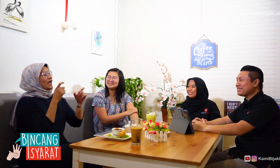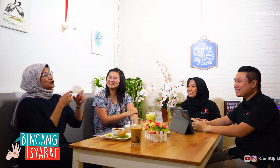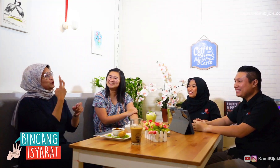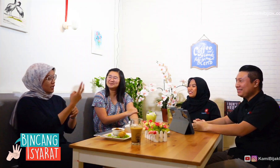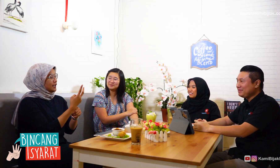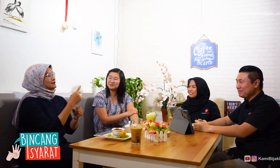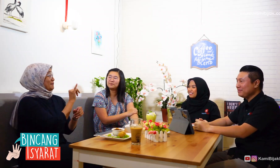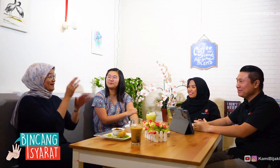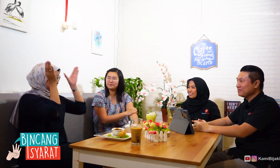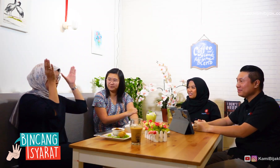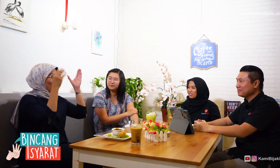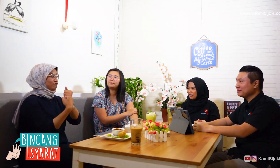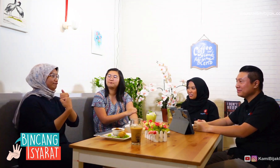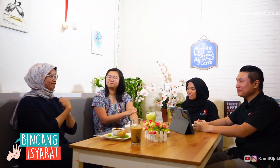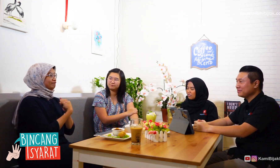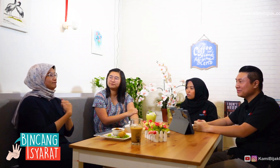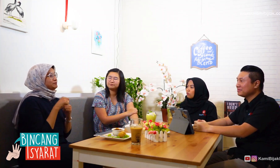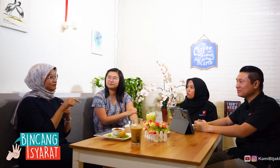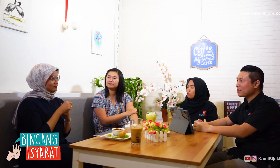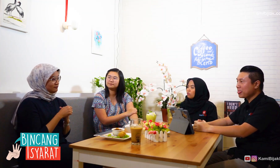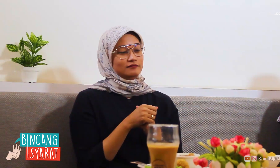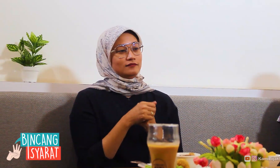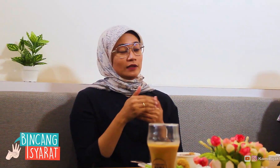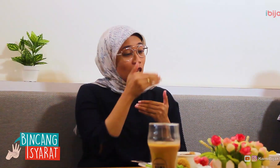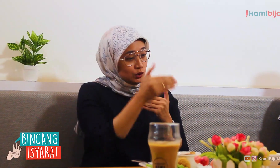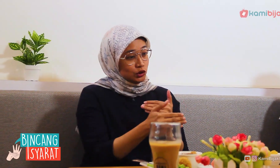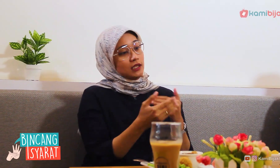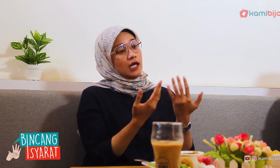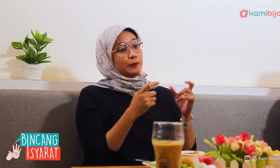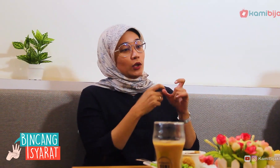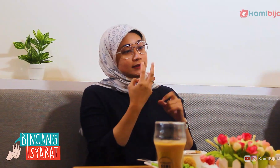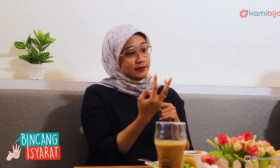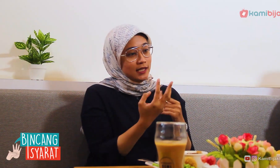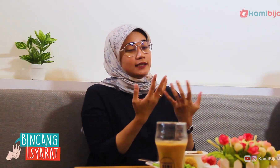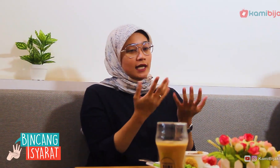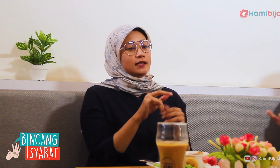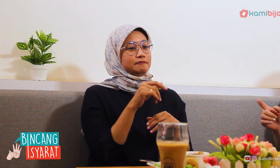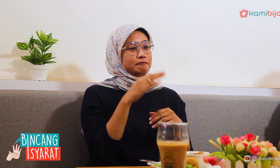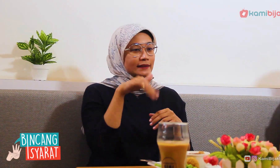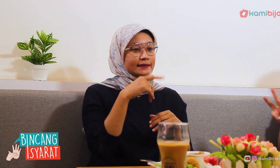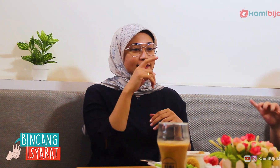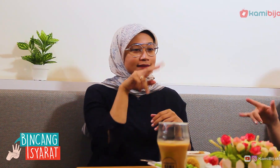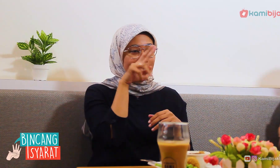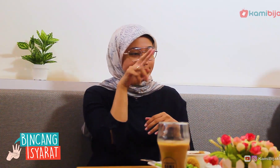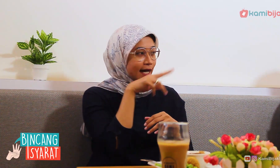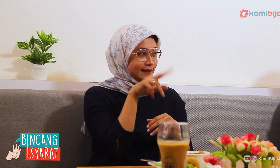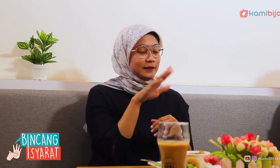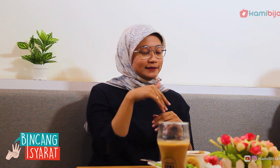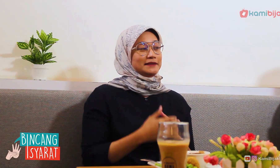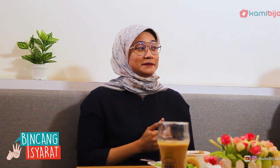For S2, the same is borne by The Nippon Foundation, then want S3 but still searching.